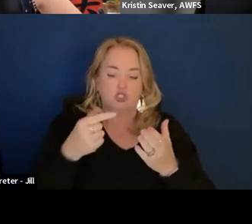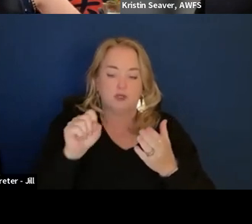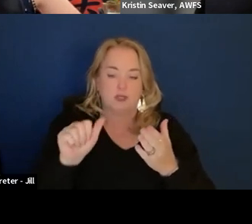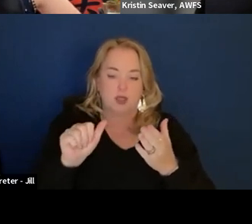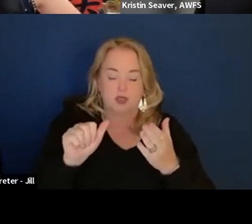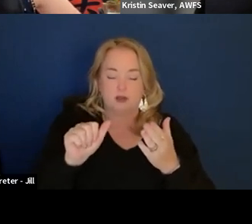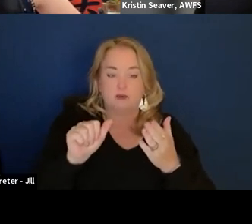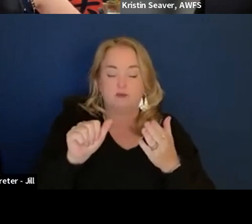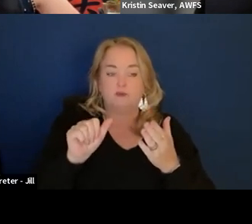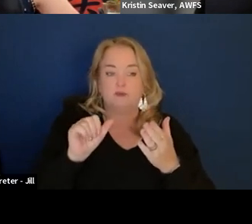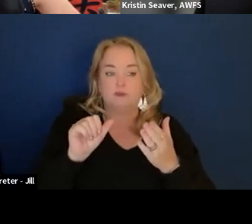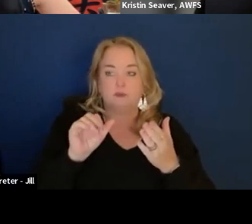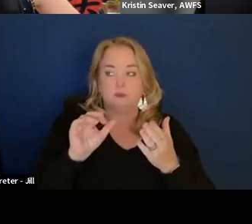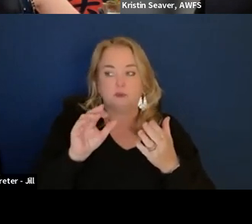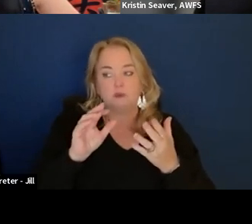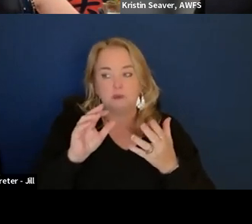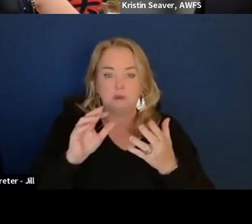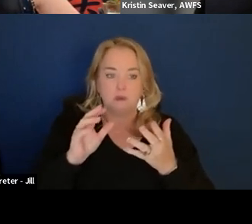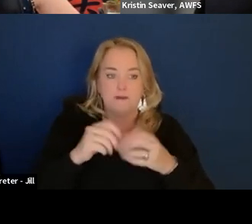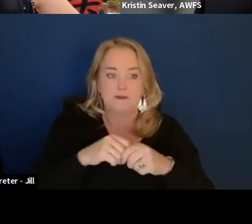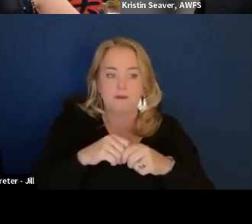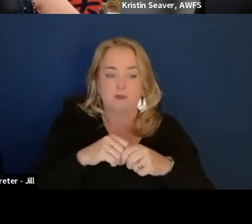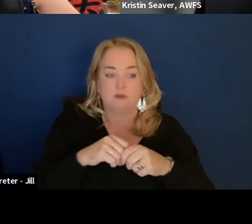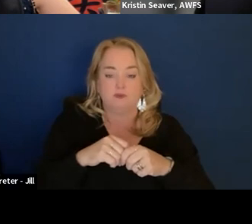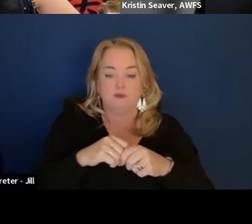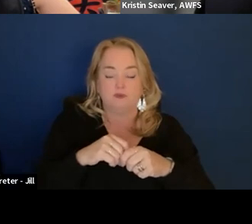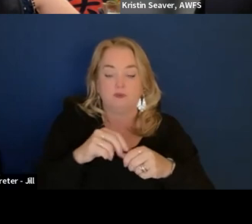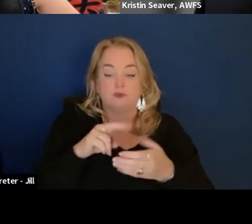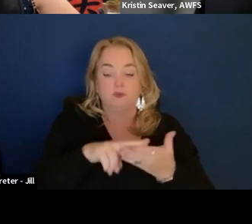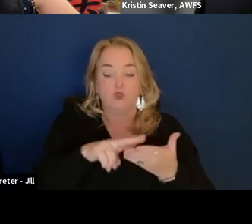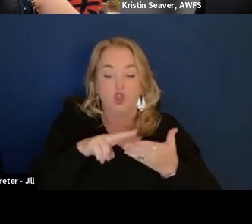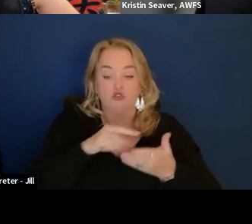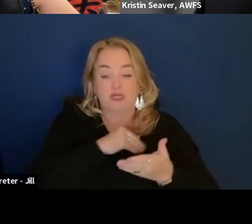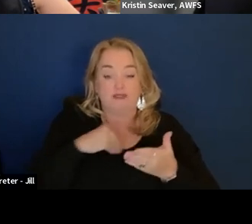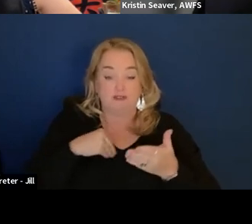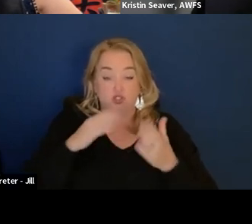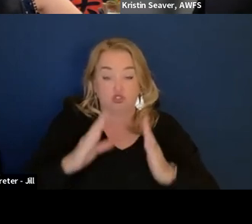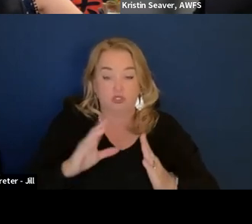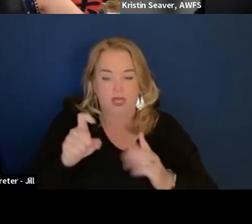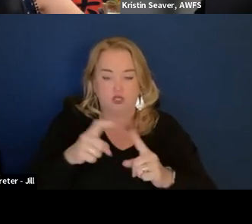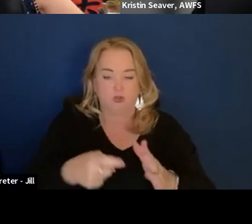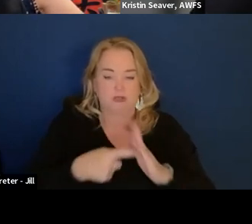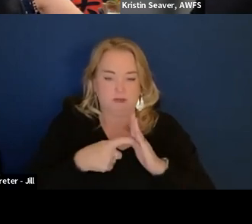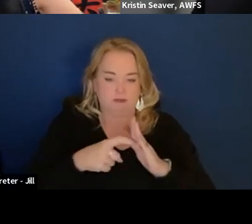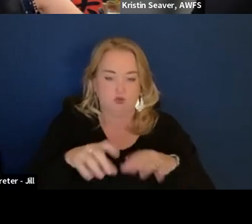Because like one contract official takes a lot of training. Like it is required to keep the certification.